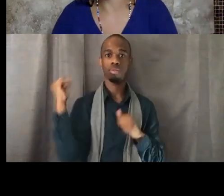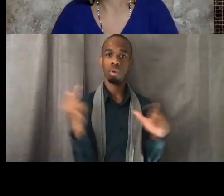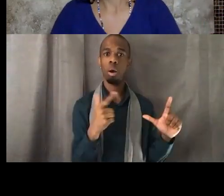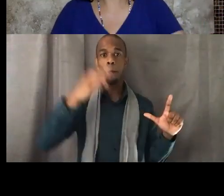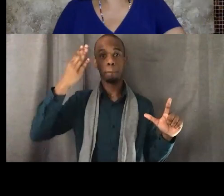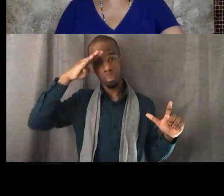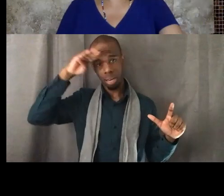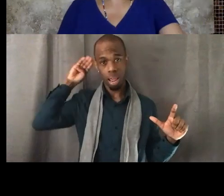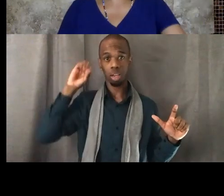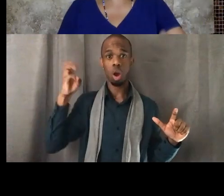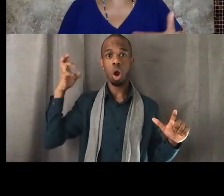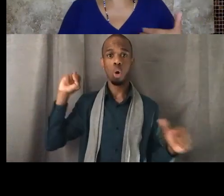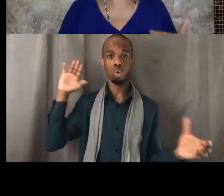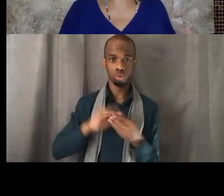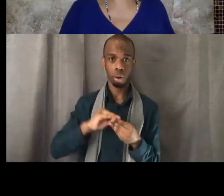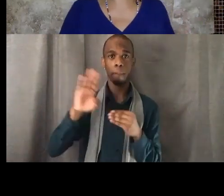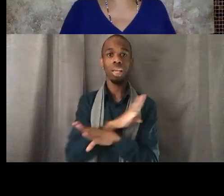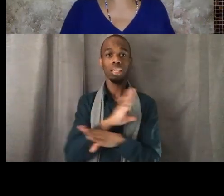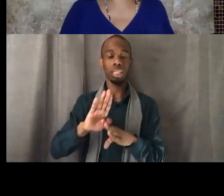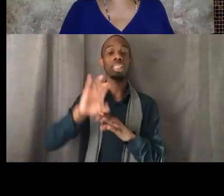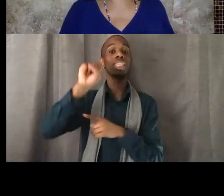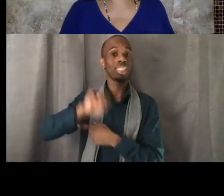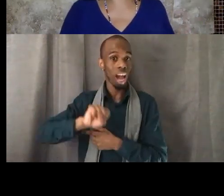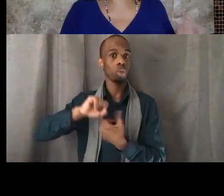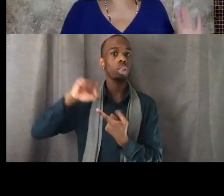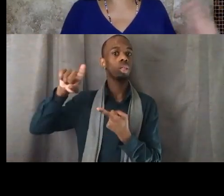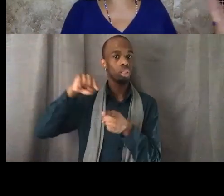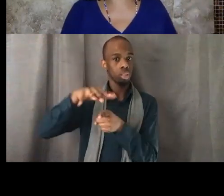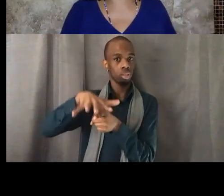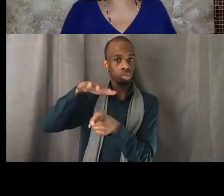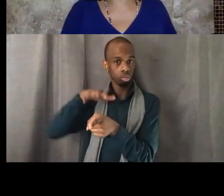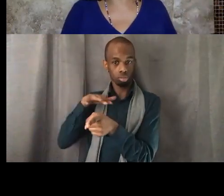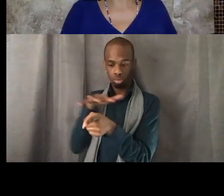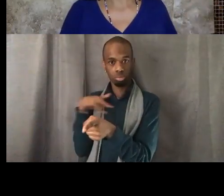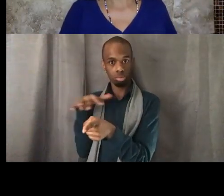So what was important if we're gonna disrupt White supremacy that we moved to north?